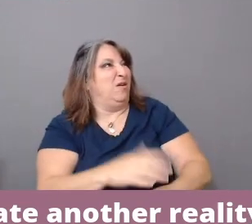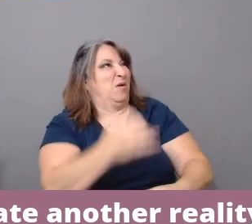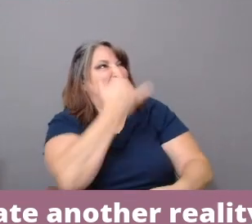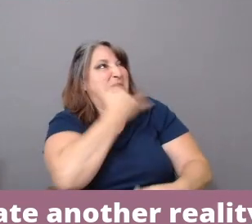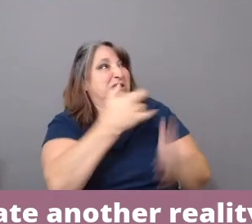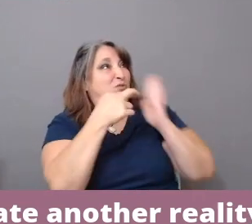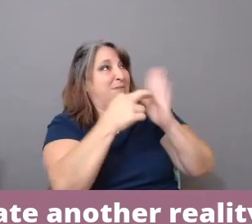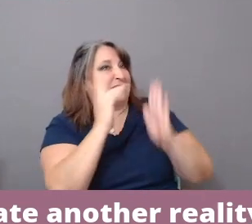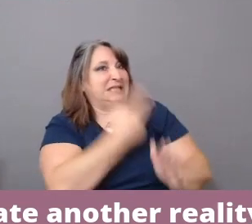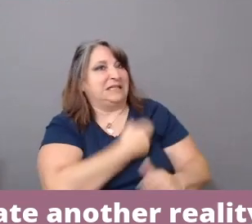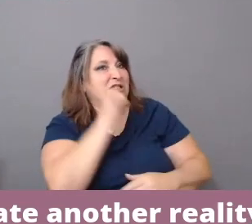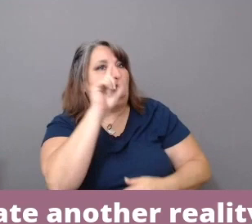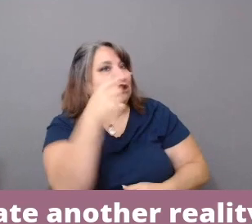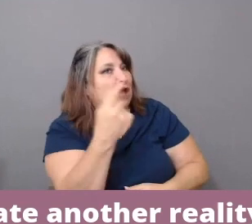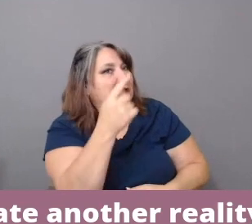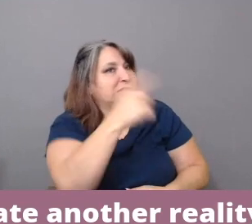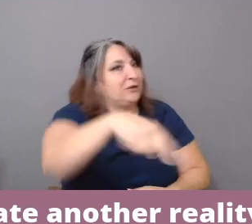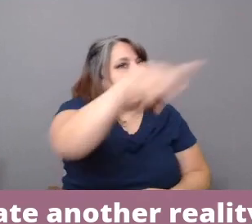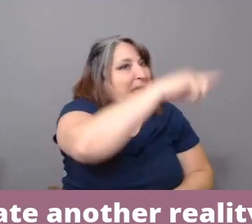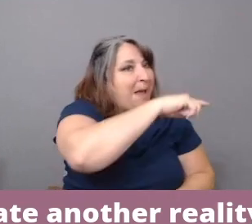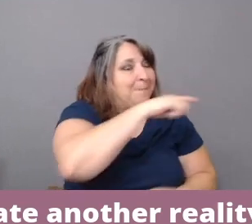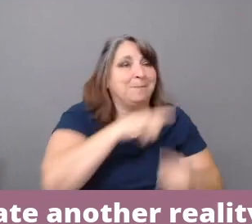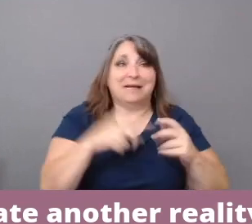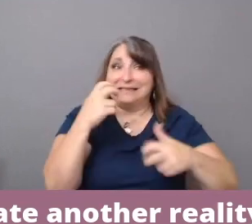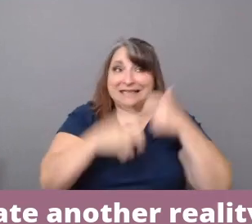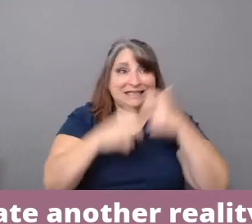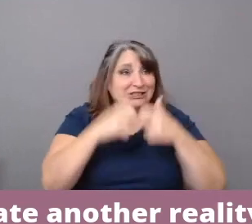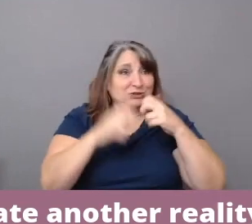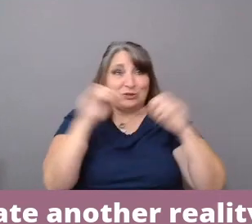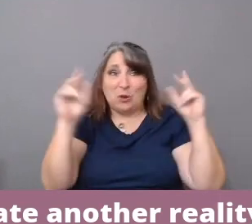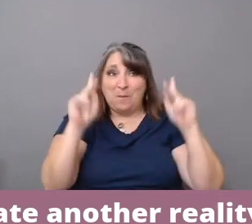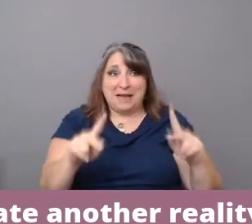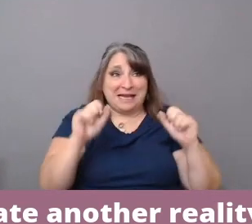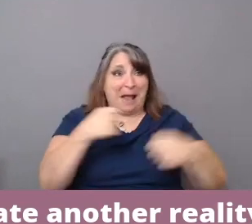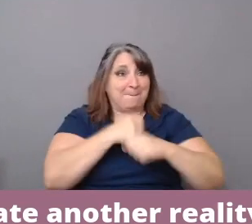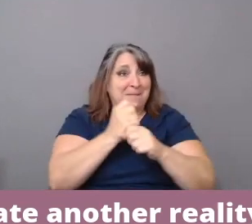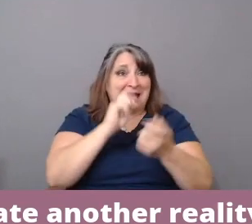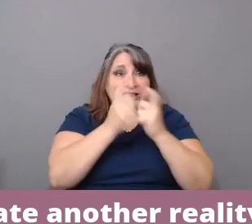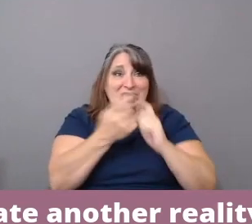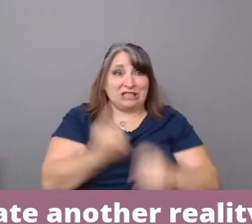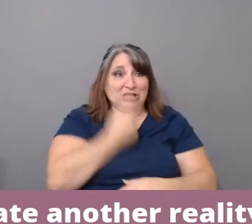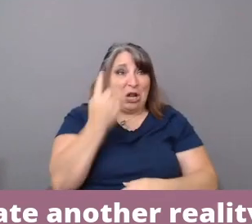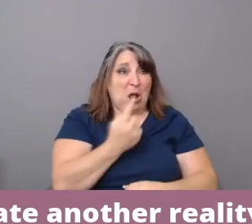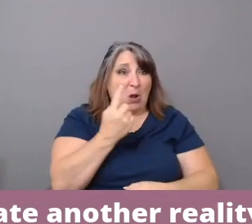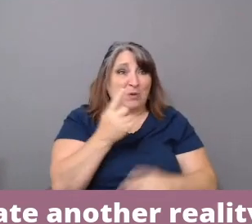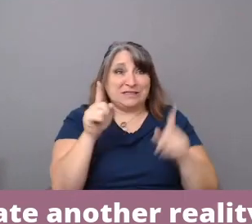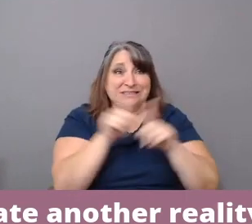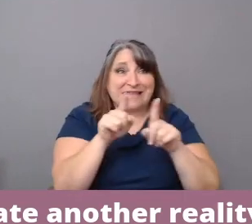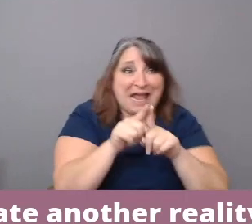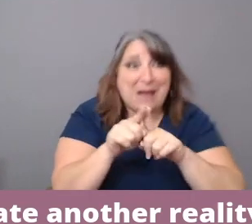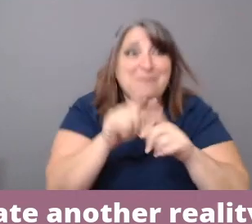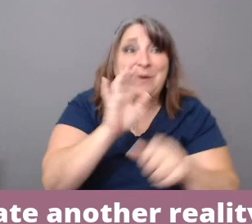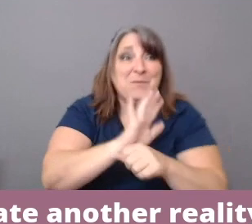The issue is no one can make change alone. Just the way movies are made by teams,